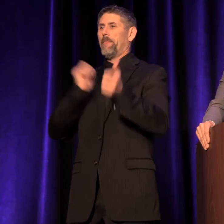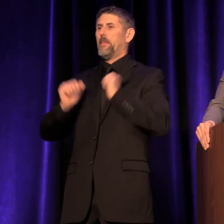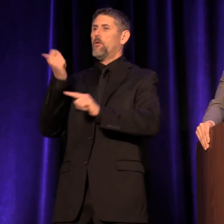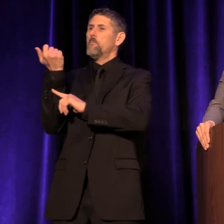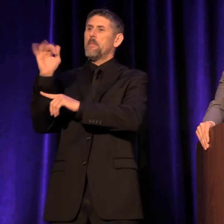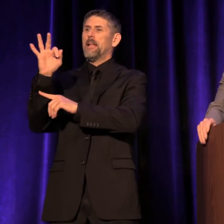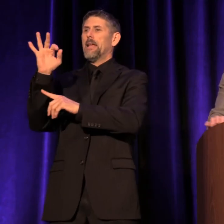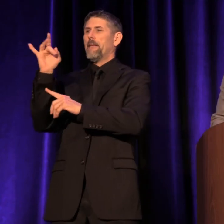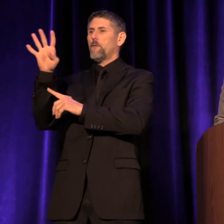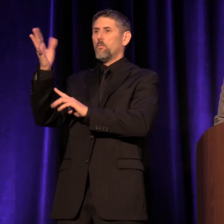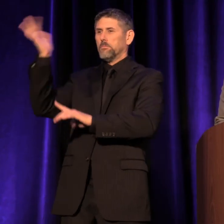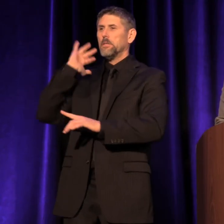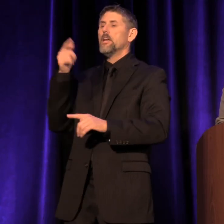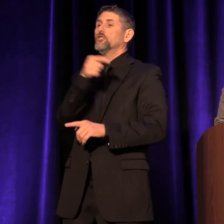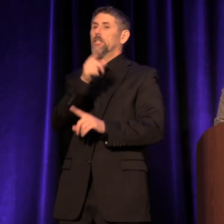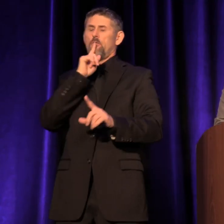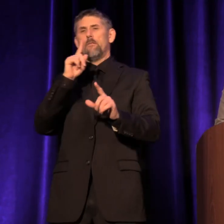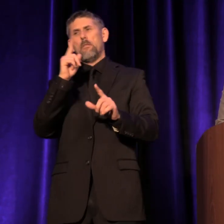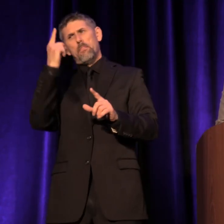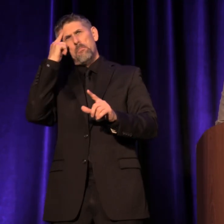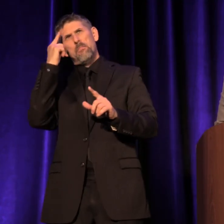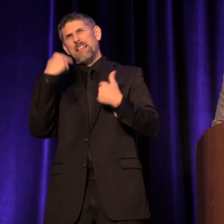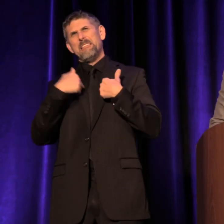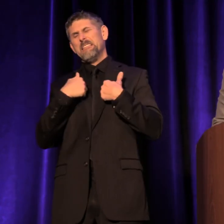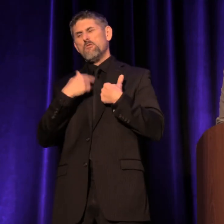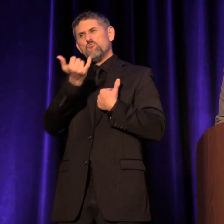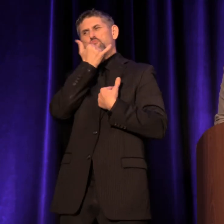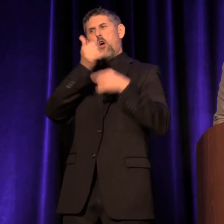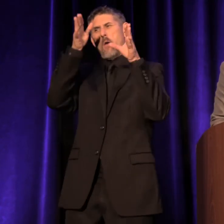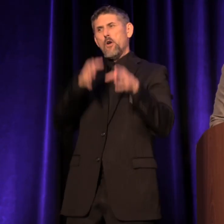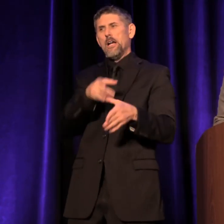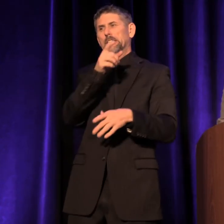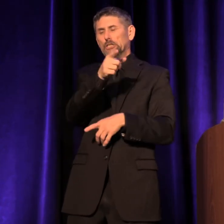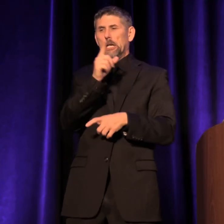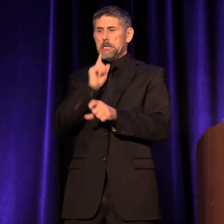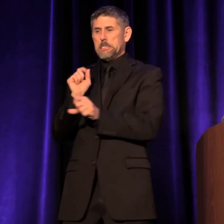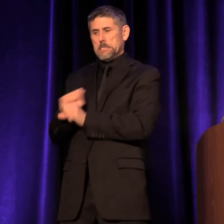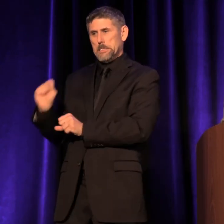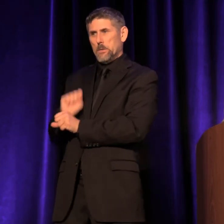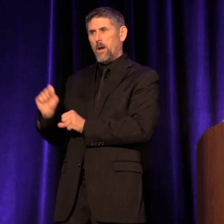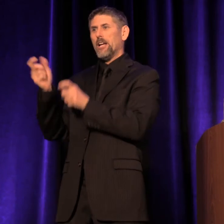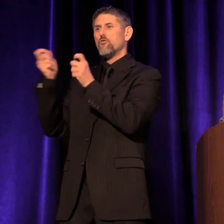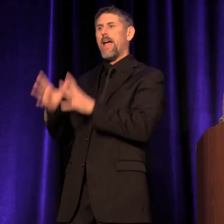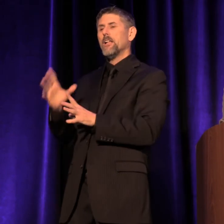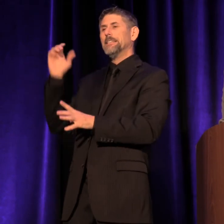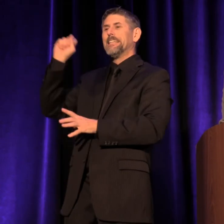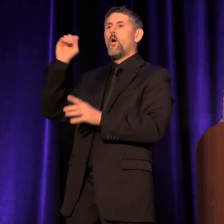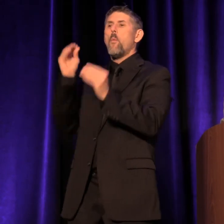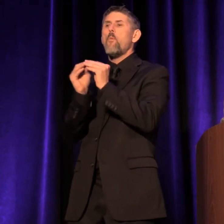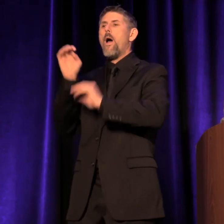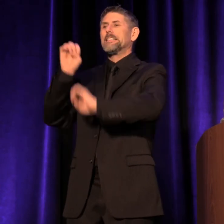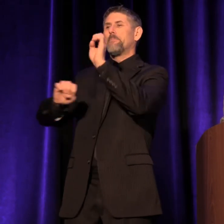At first, she thought she was the wrong person for the job, having cut her teeth as a director in Seattle's more experimental houses--